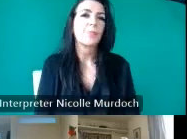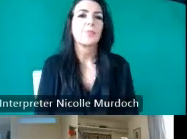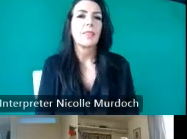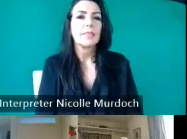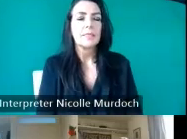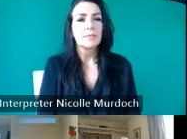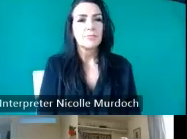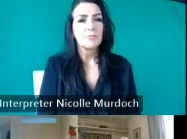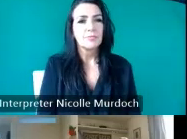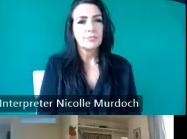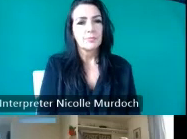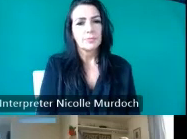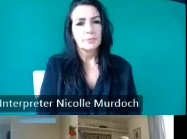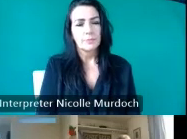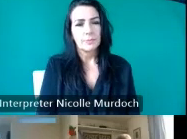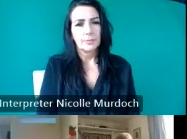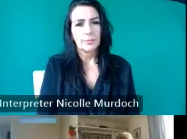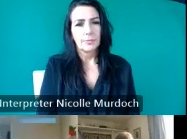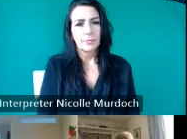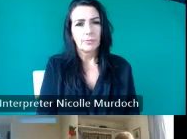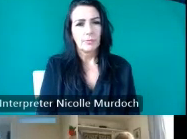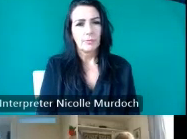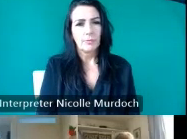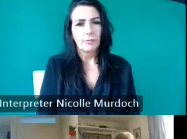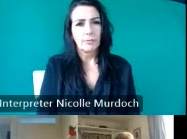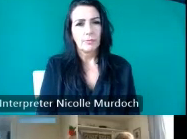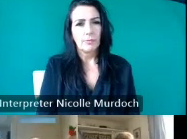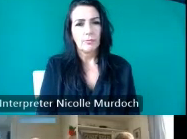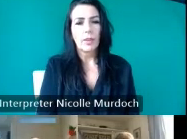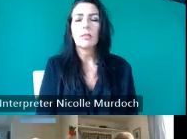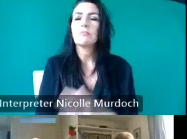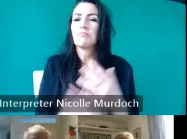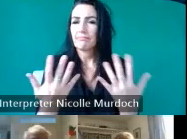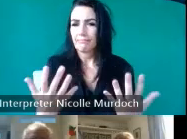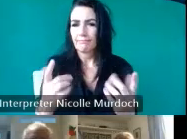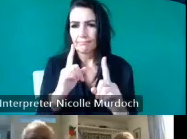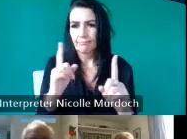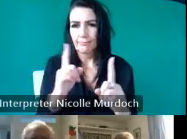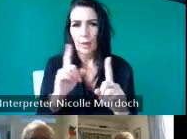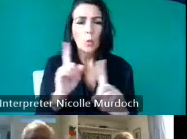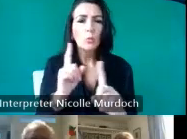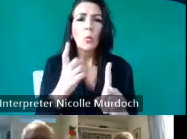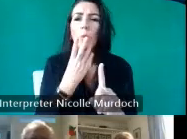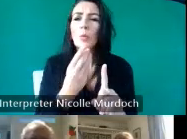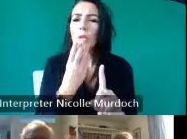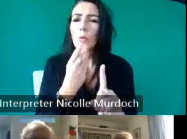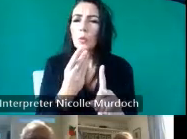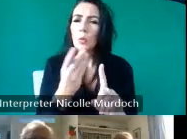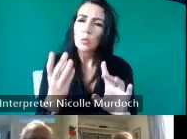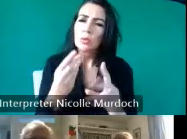run through a couple of outputs of the project or what we actually used the stories for um we